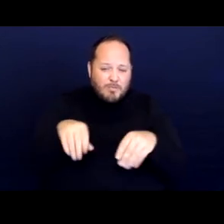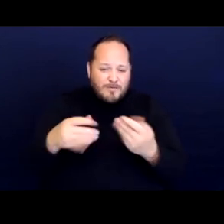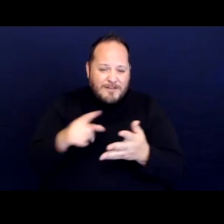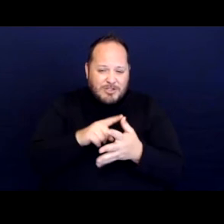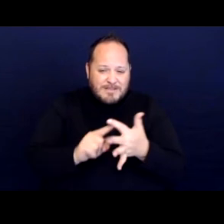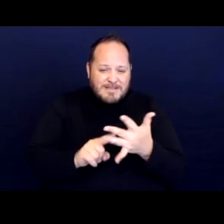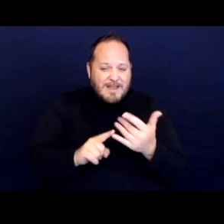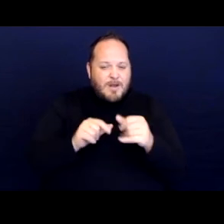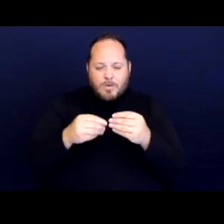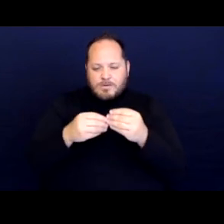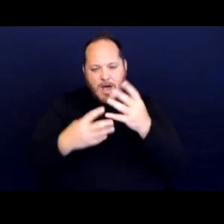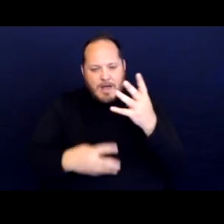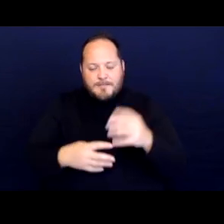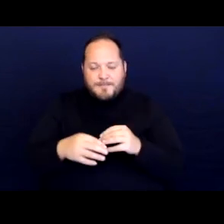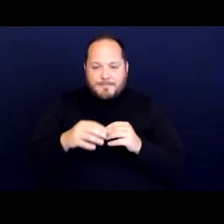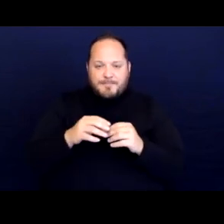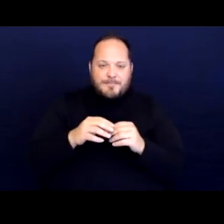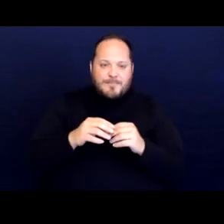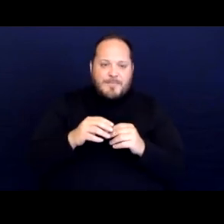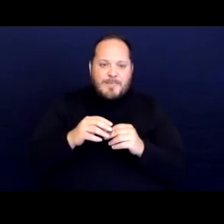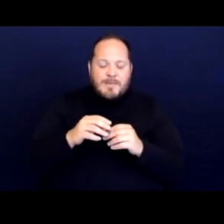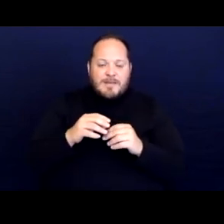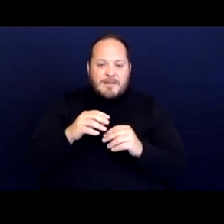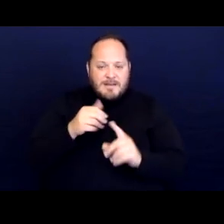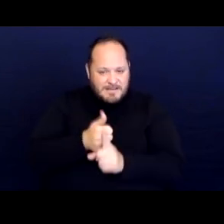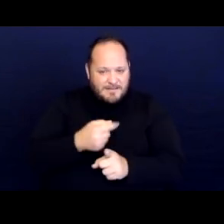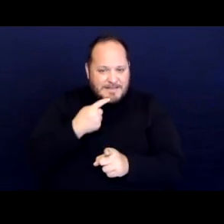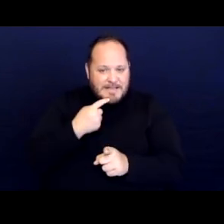And so, and it says for some people